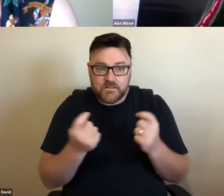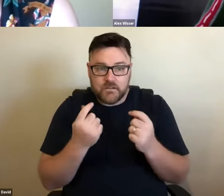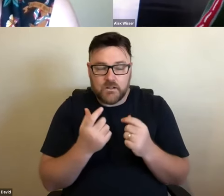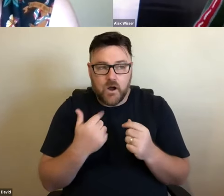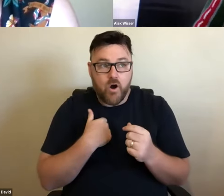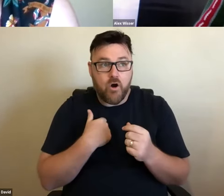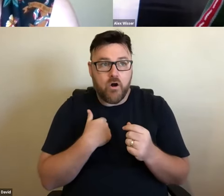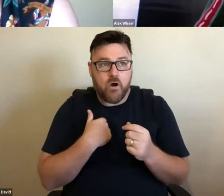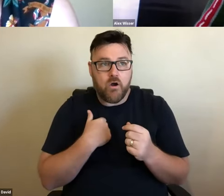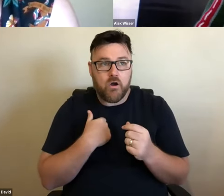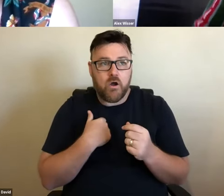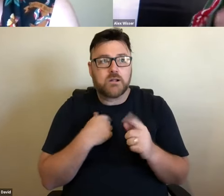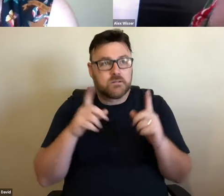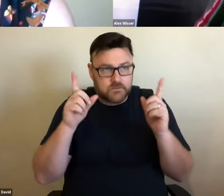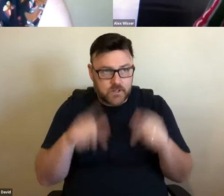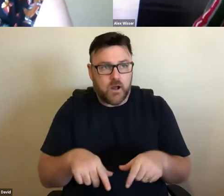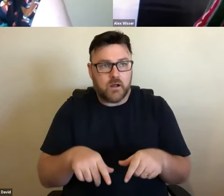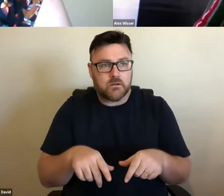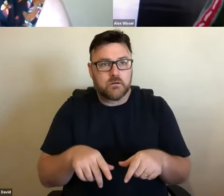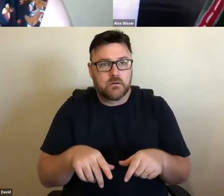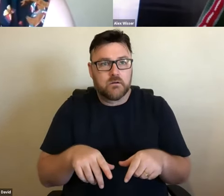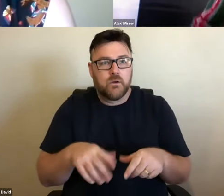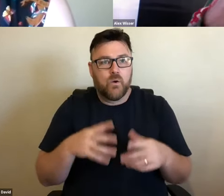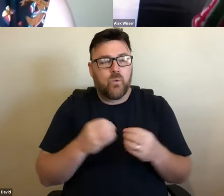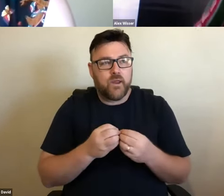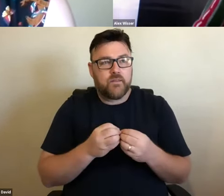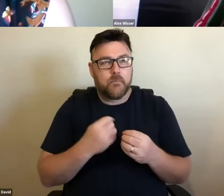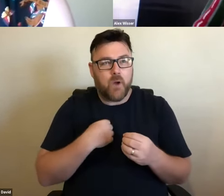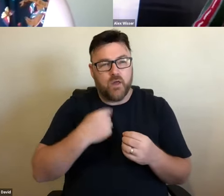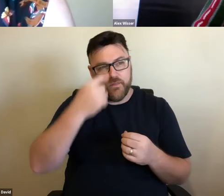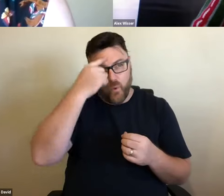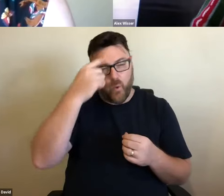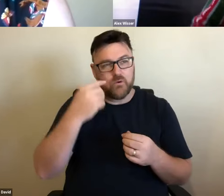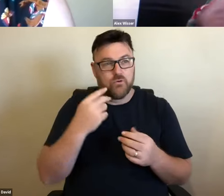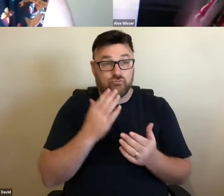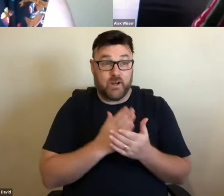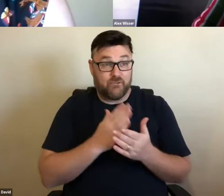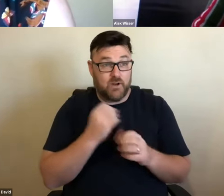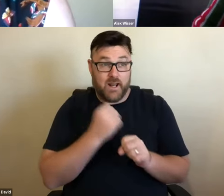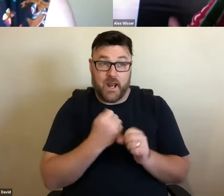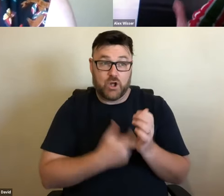into this from a sort of very, very grassroots sort of position and as